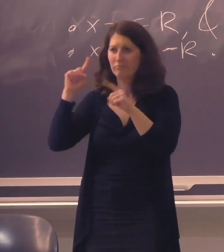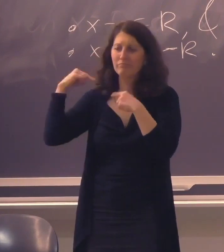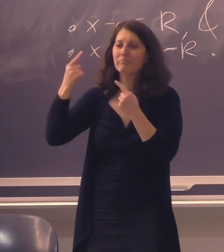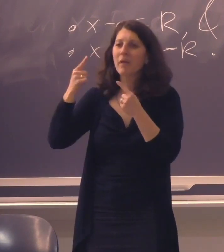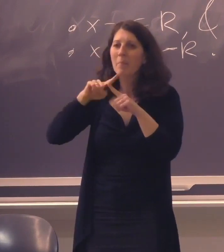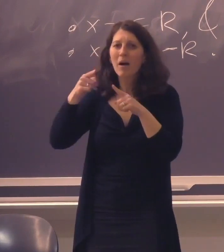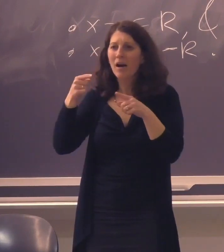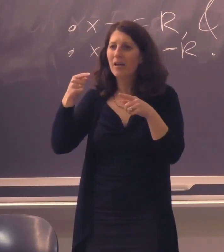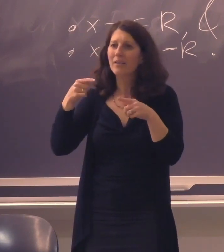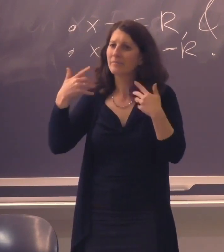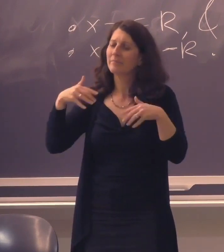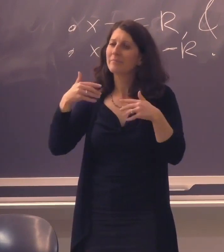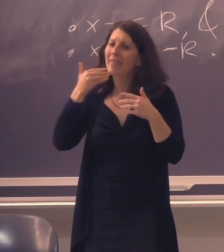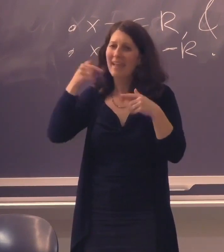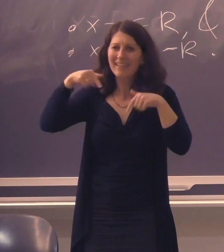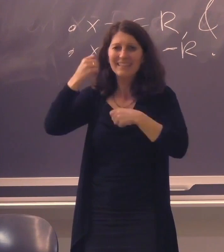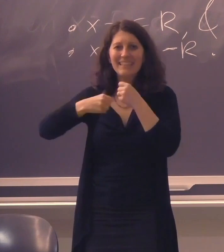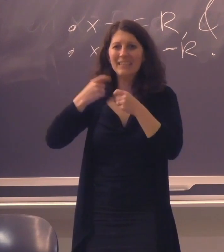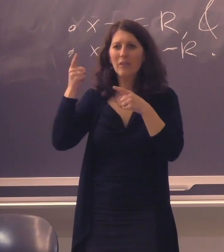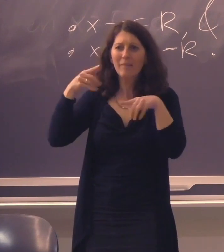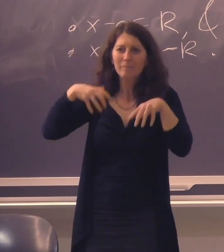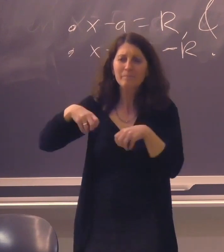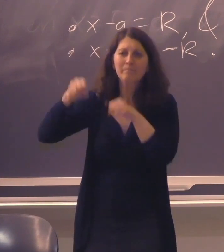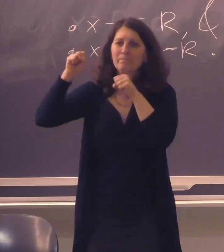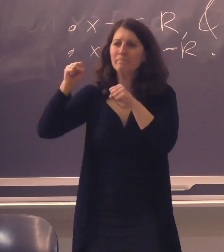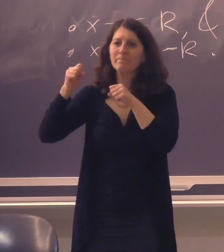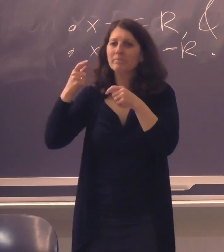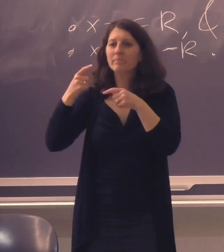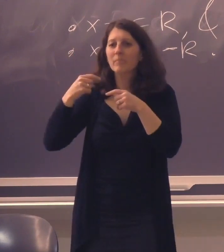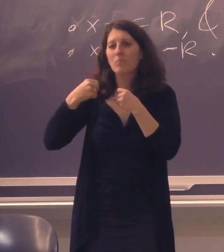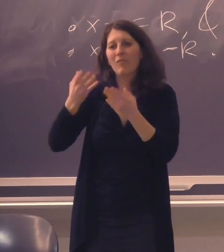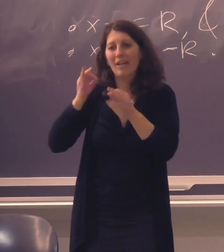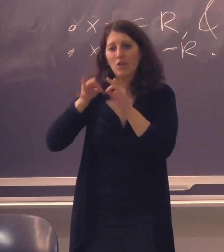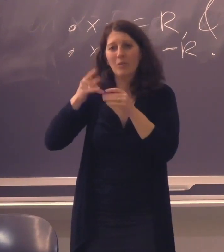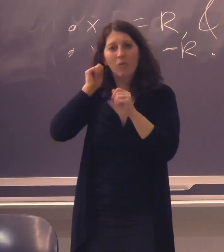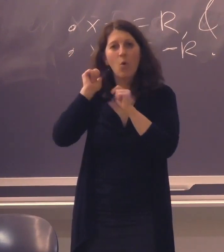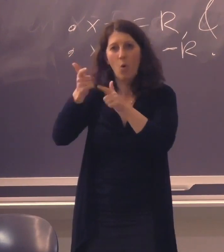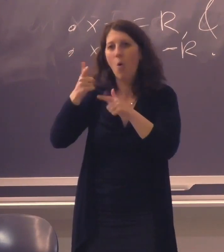This event is co-sponsored by the World Humanities Center. They've also made all the presentations